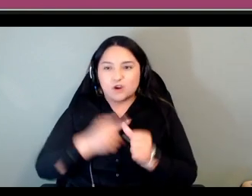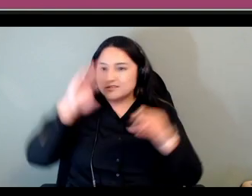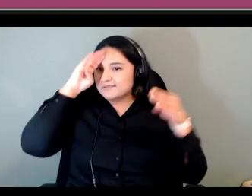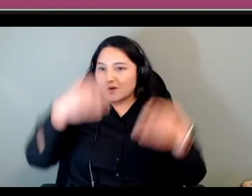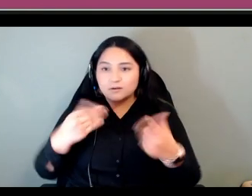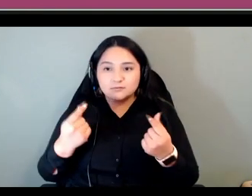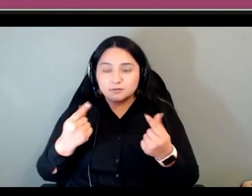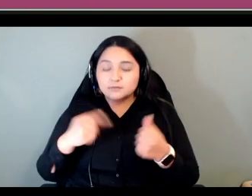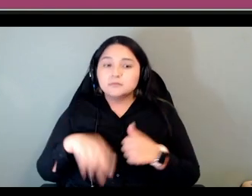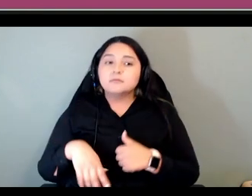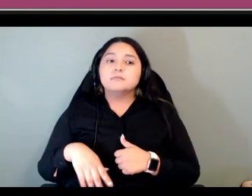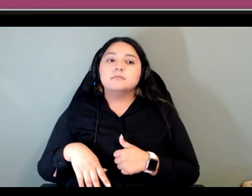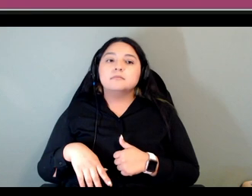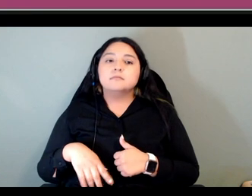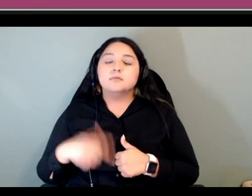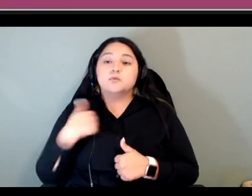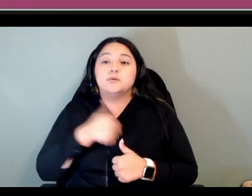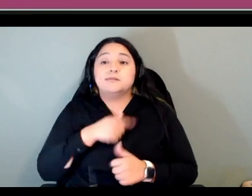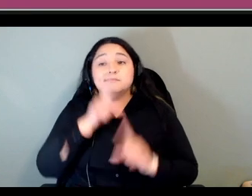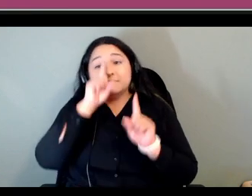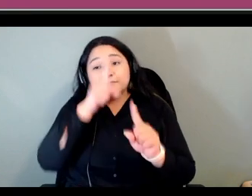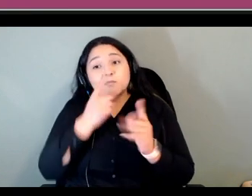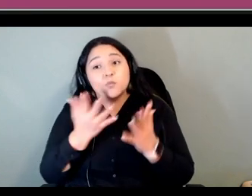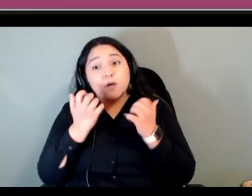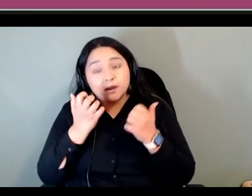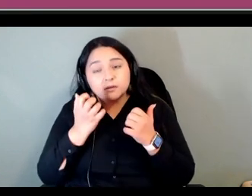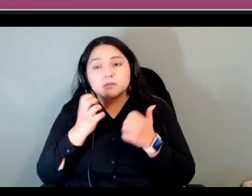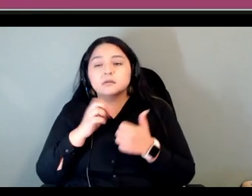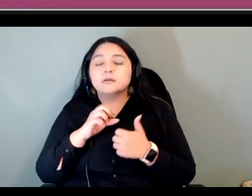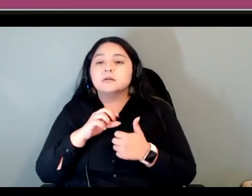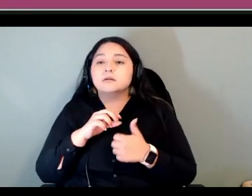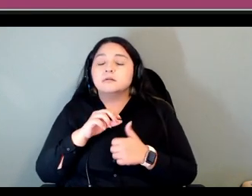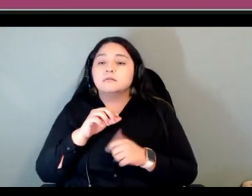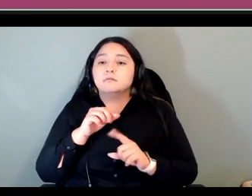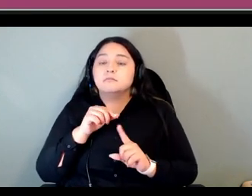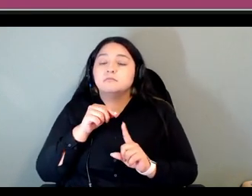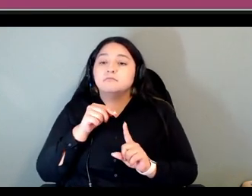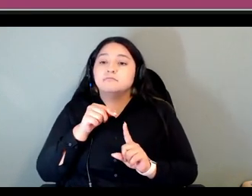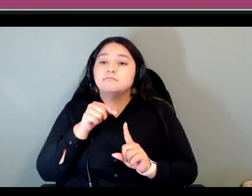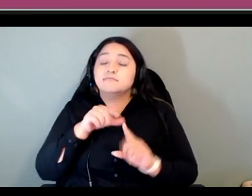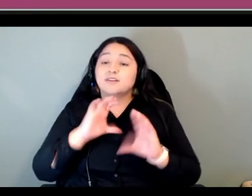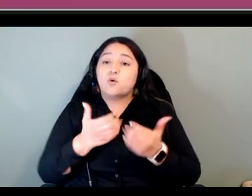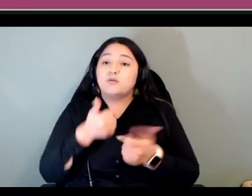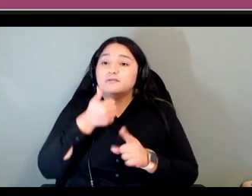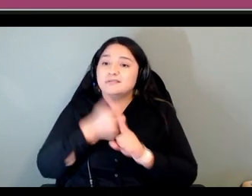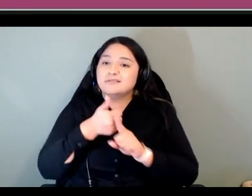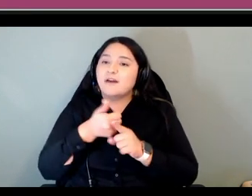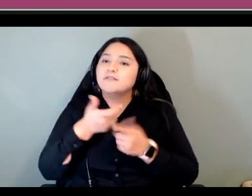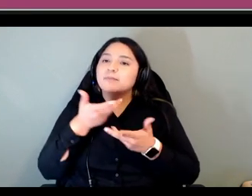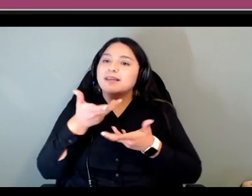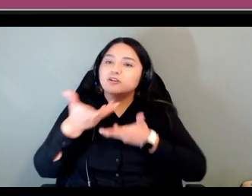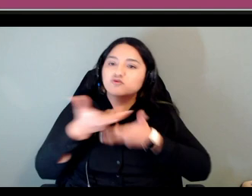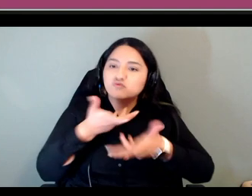of those was that we wanted it to be interactive and communication based that was really important